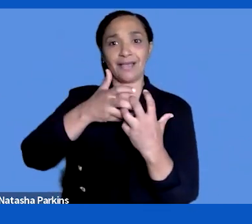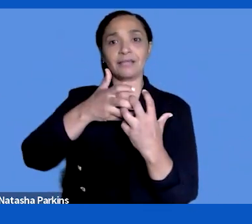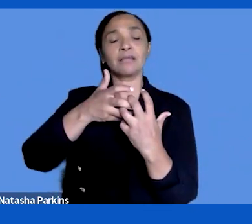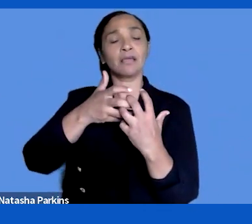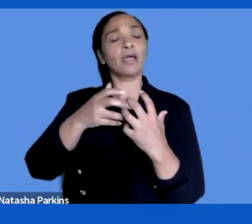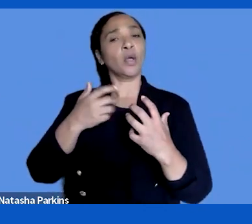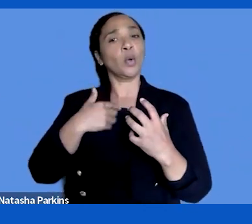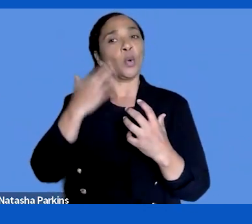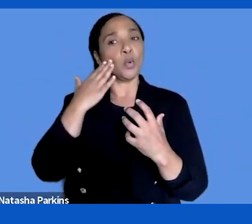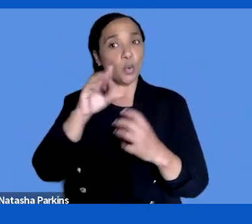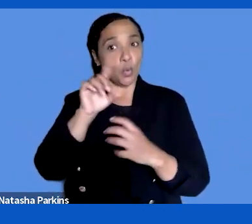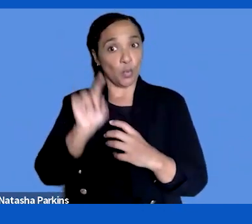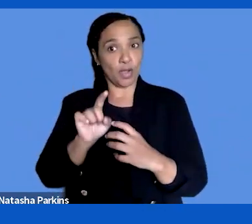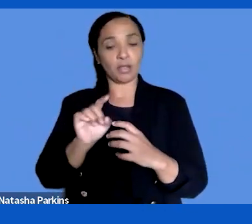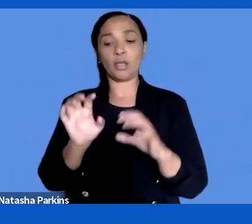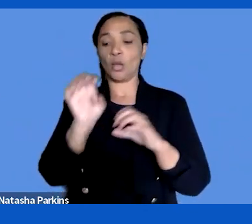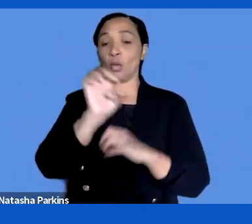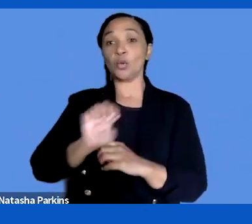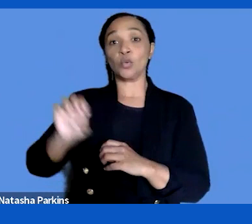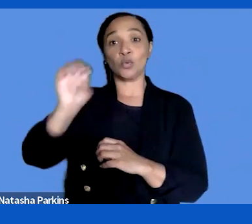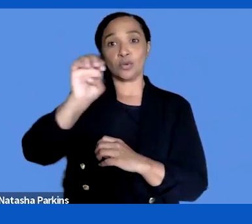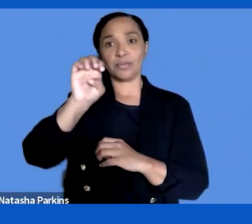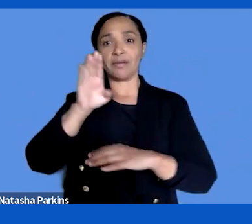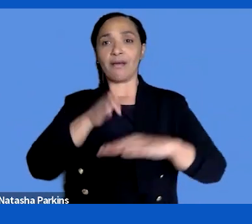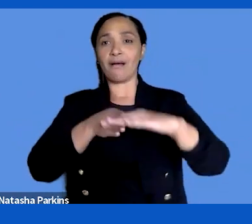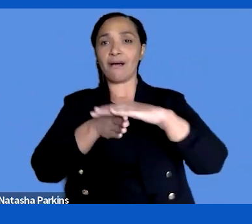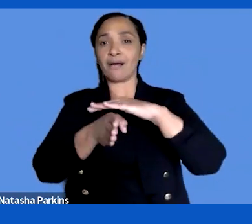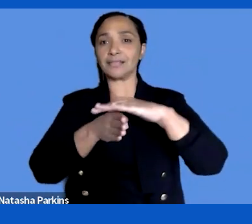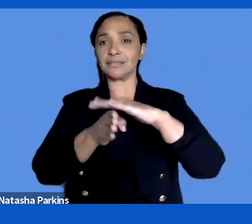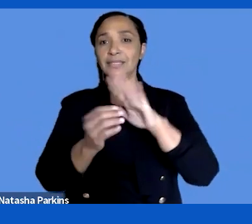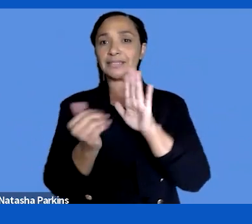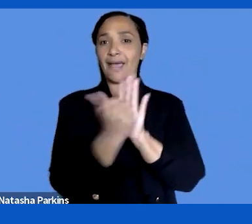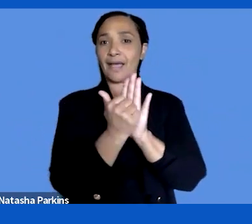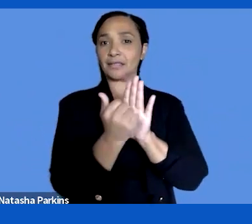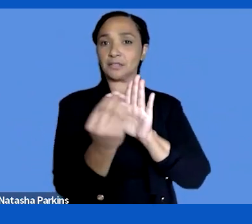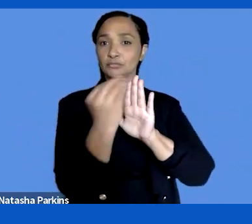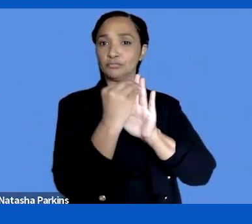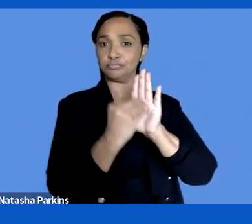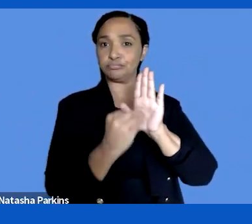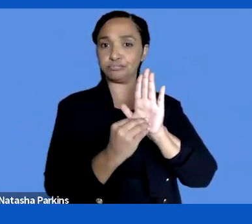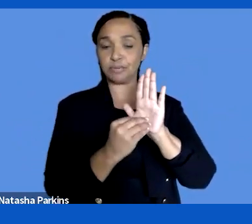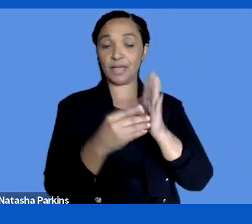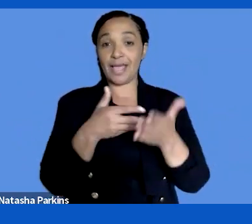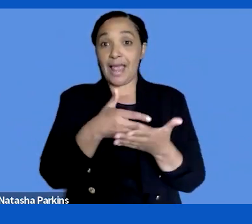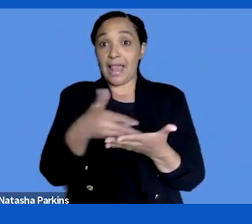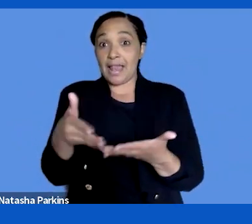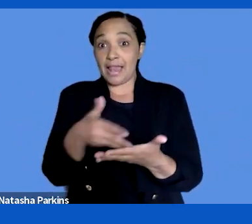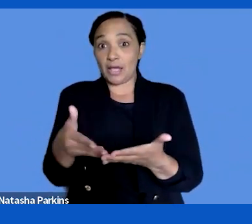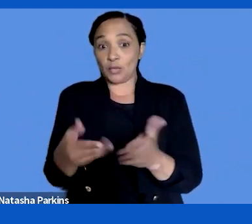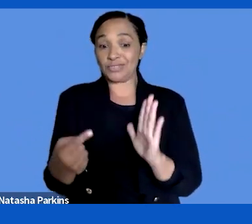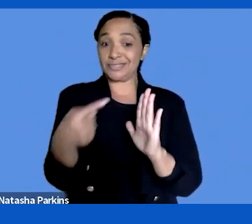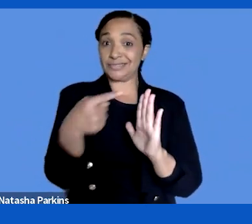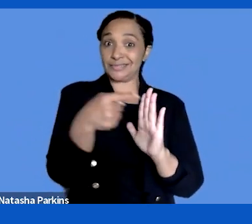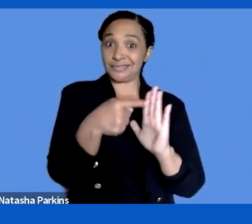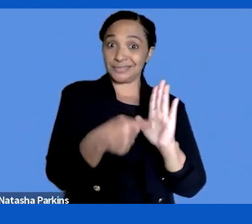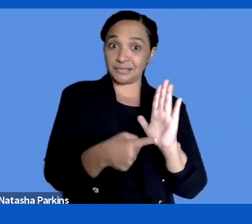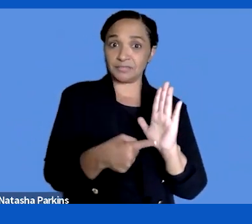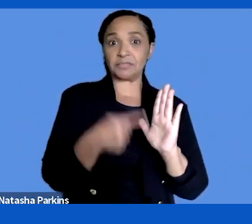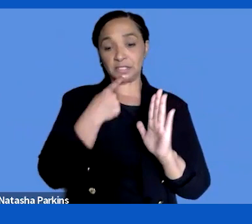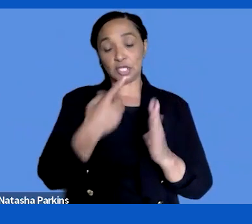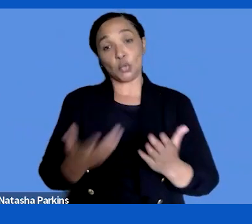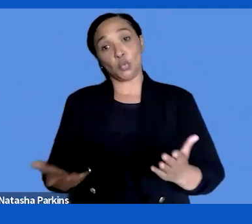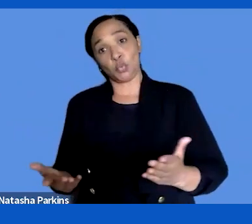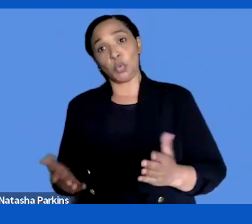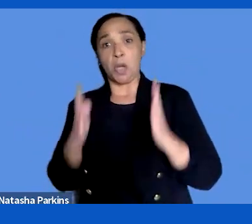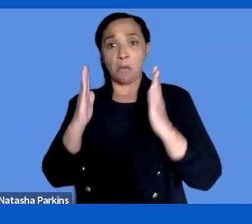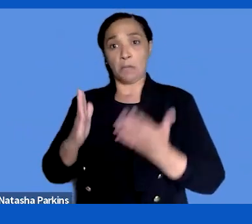European Accessibility Act, sort of language is much more towards the widest range of users. And